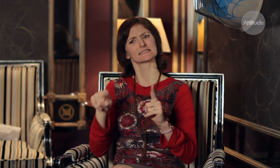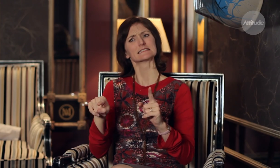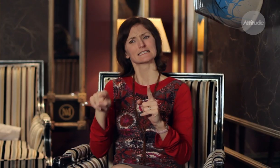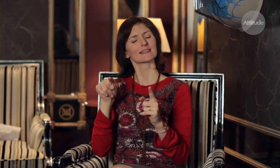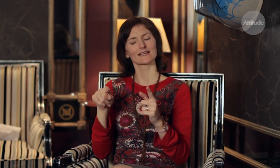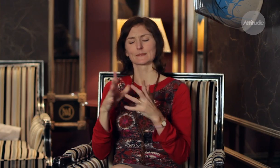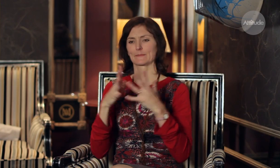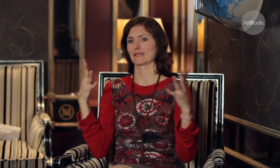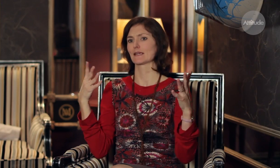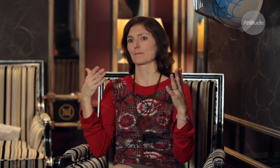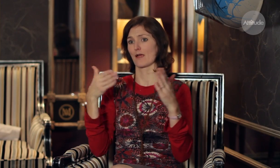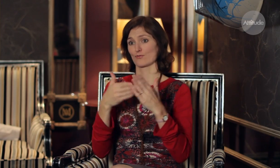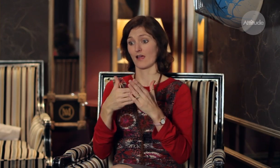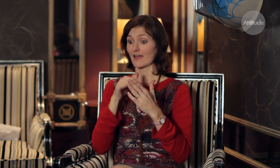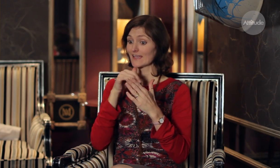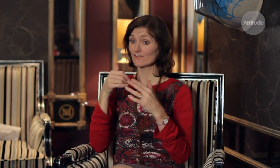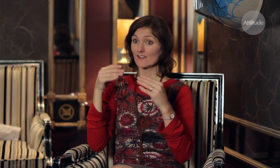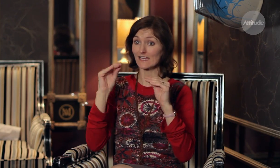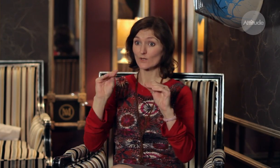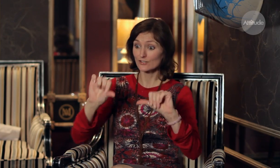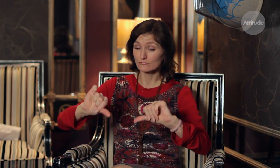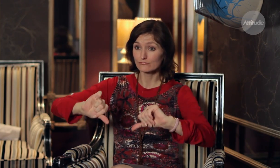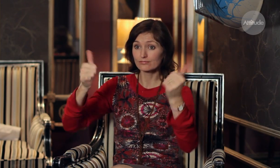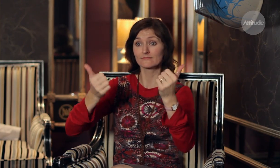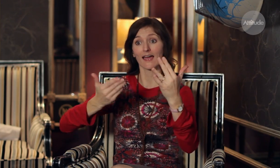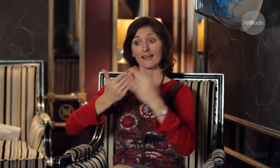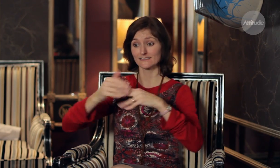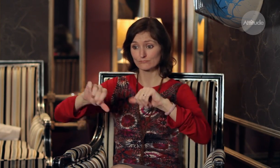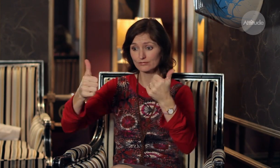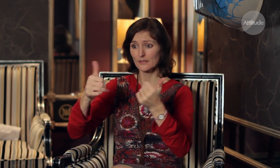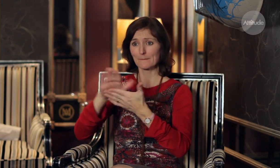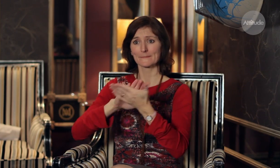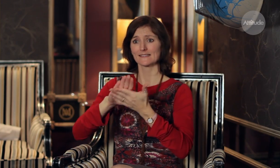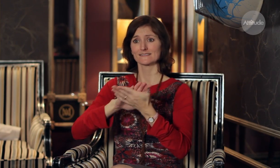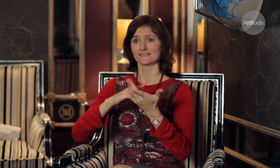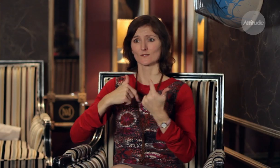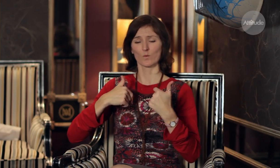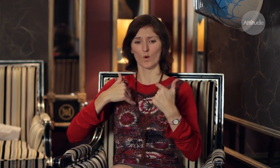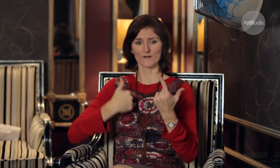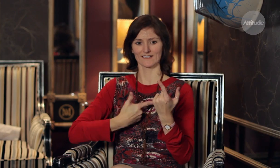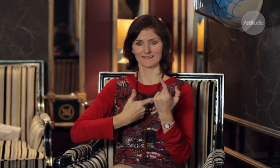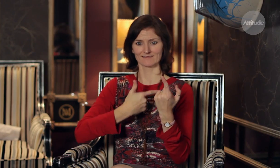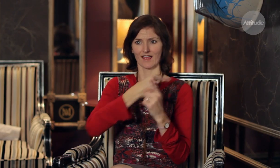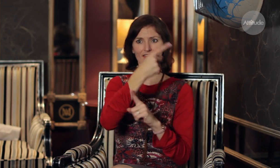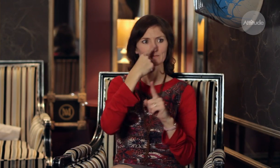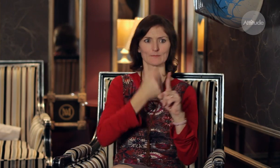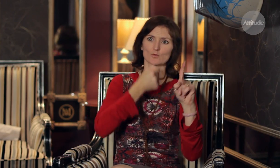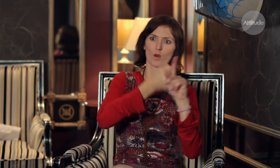need those other people lobbying for us later on, we can lobby for oursevles, we can be